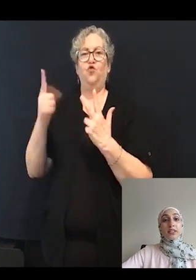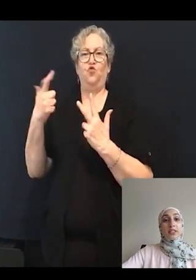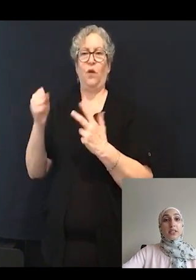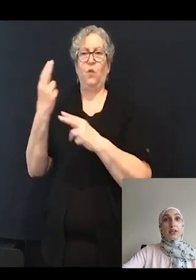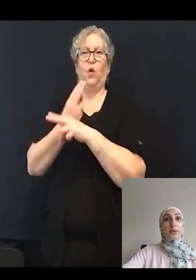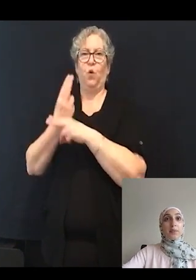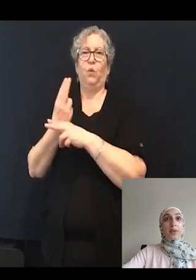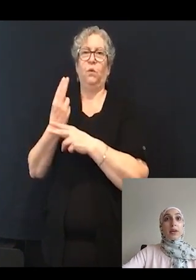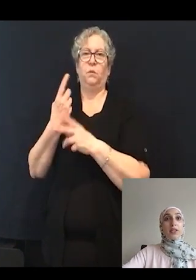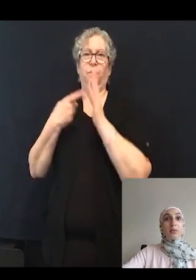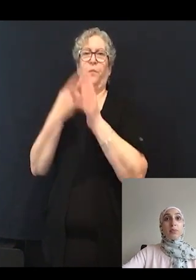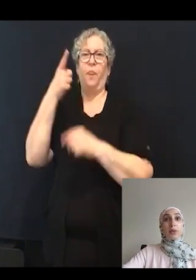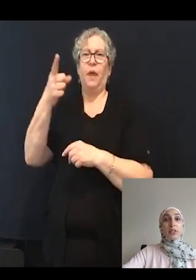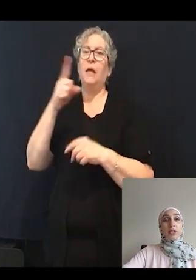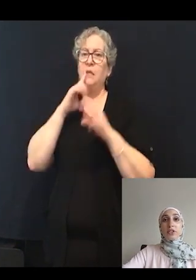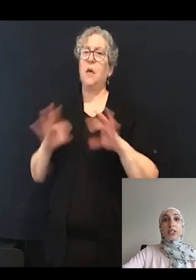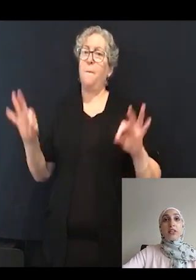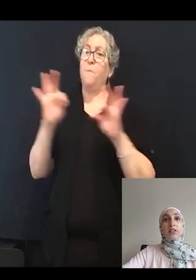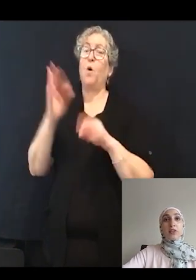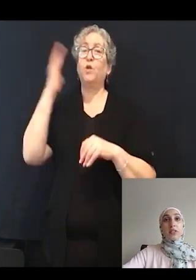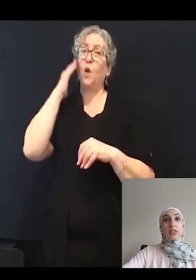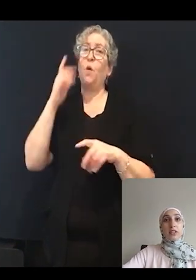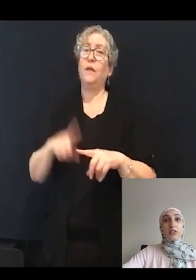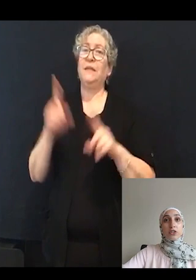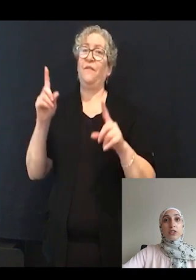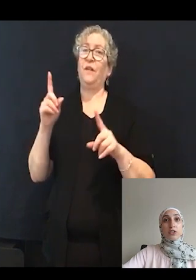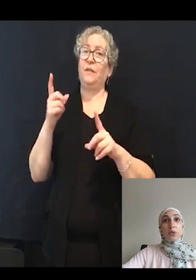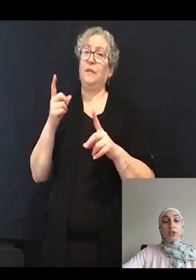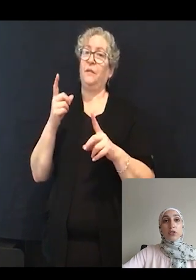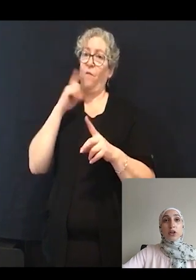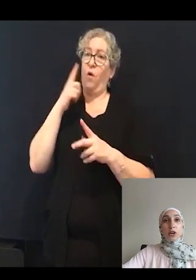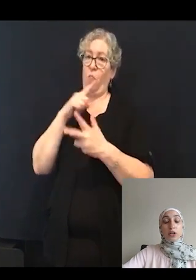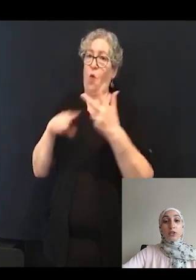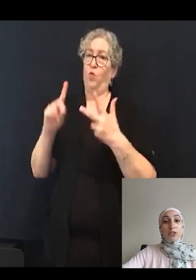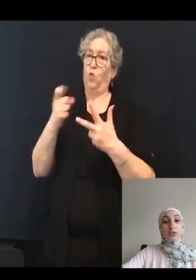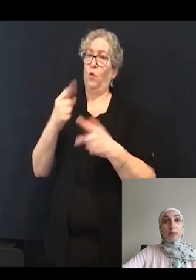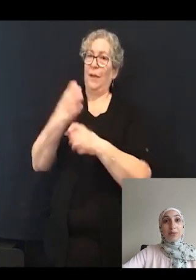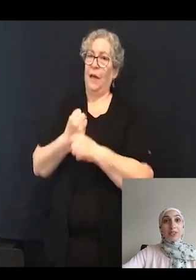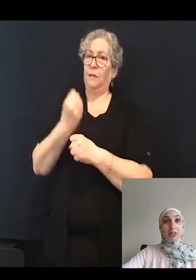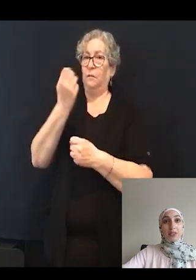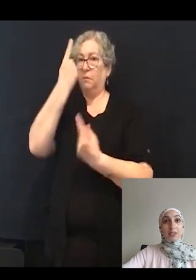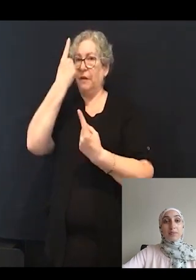It is important to understand the differences in these drugs in order to draw conclusions from our results.